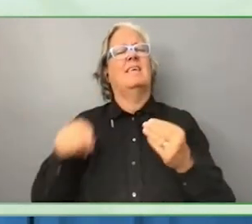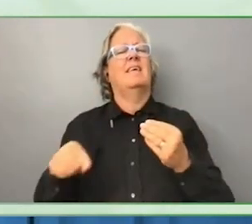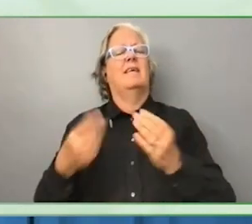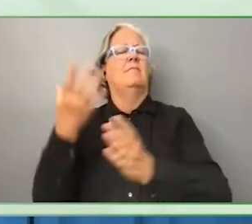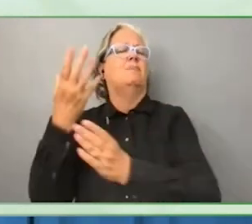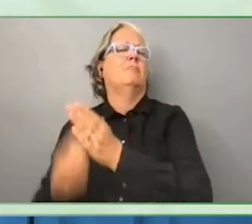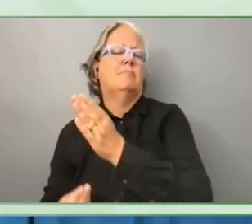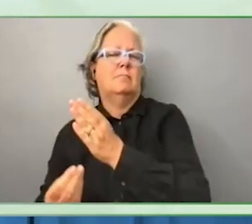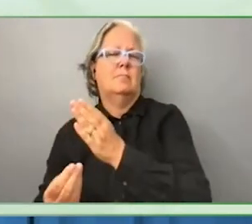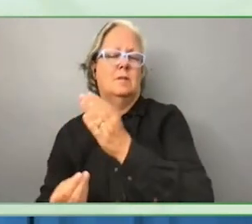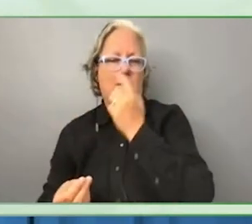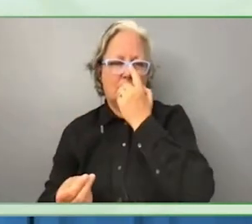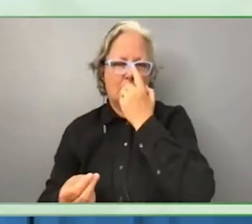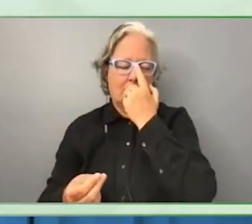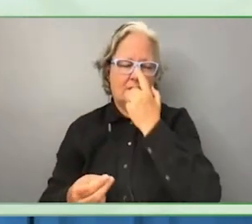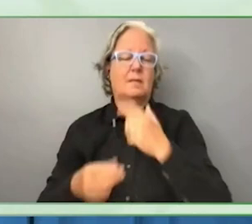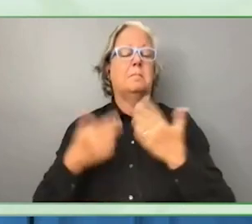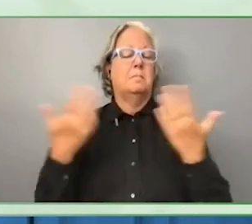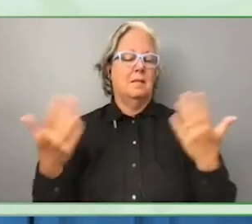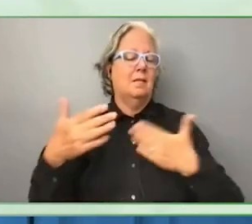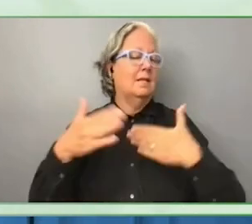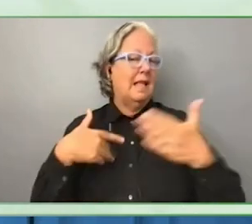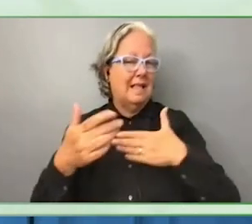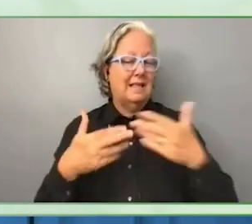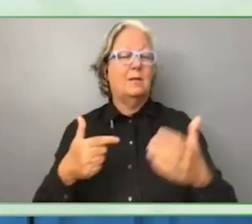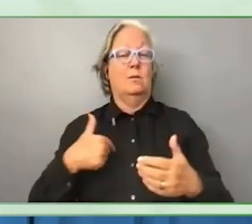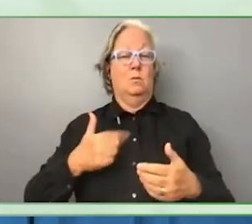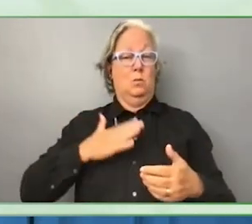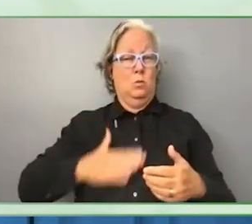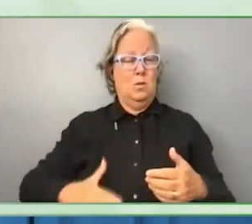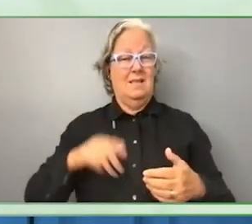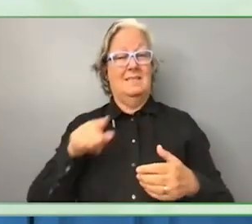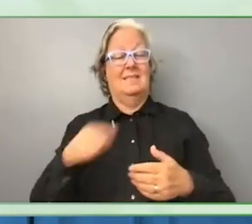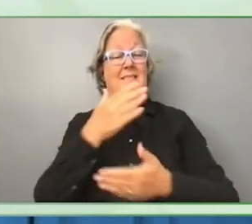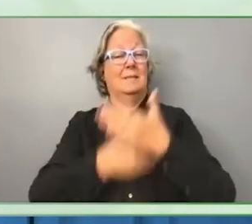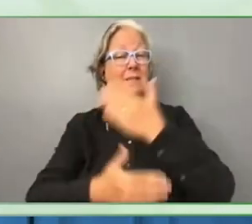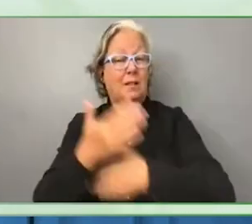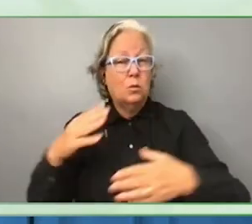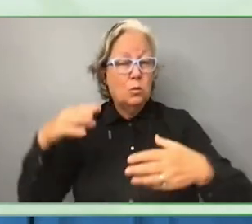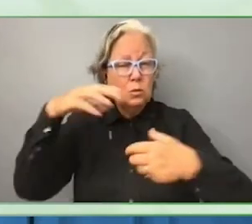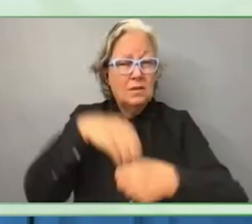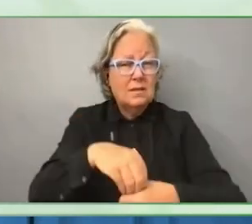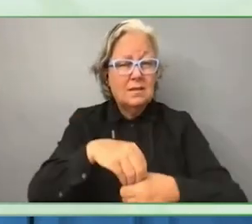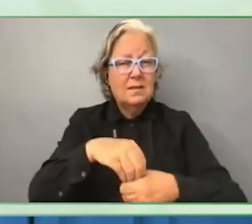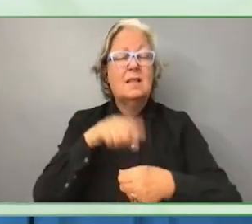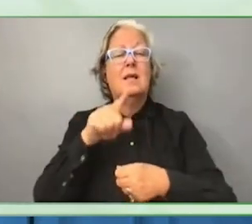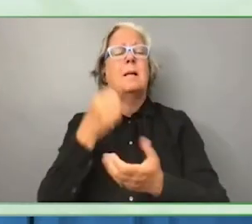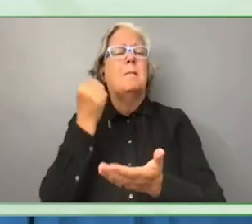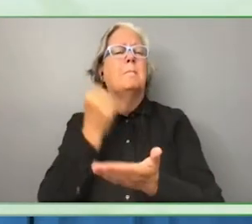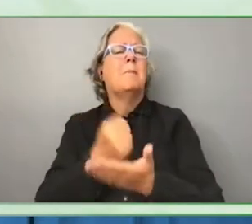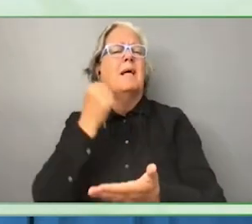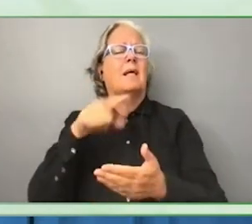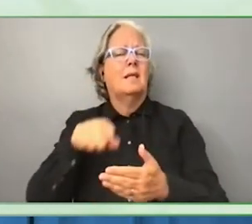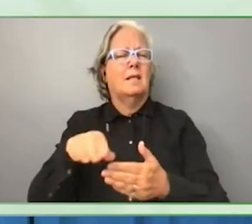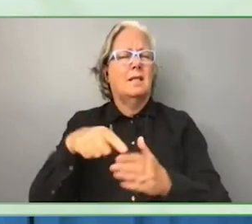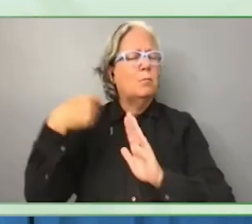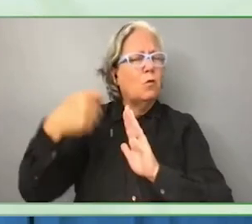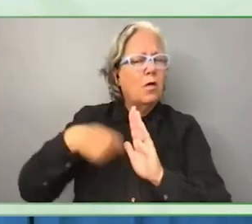Despite our efforts to mainstream disability inclusion and bank projects, we continue to seek partnerships with donors because